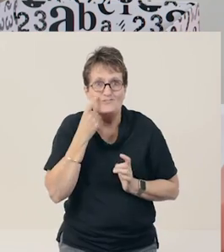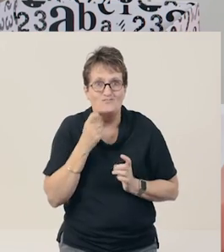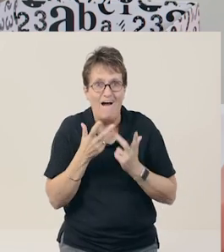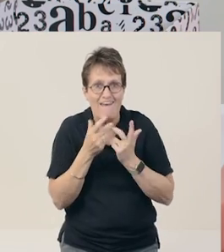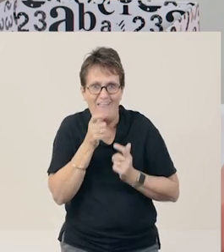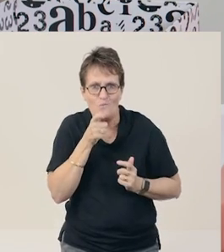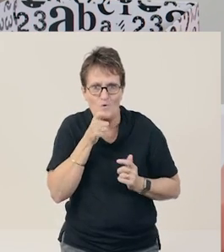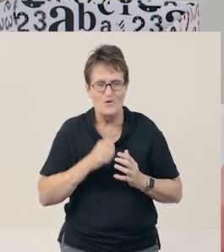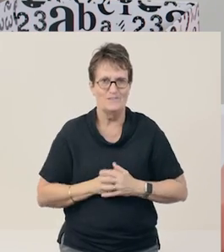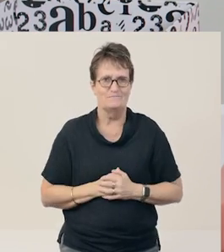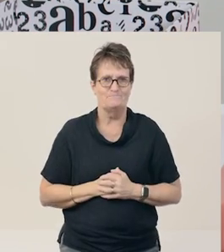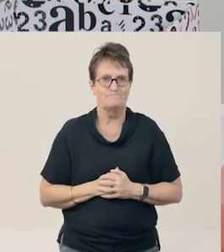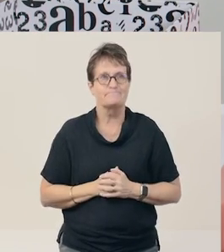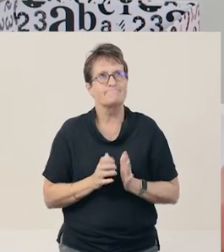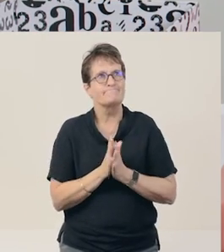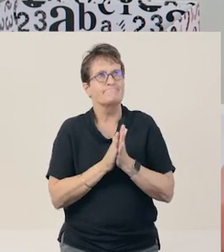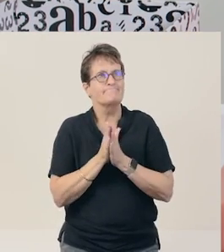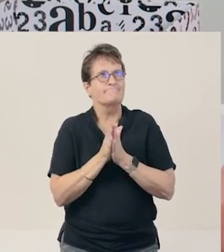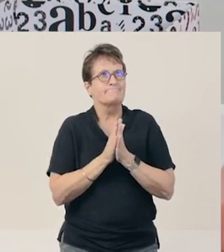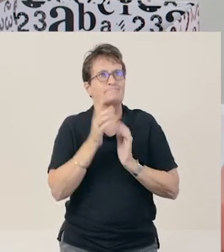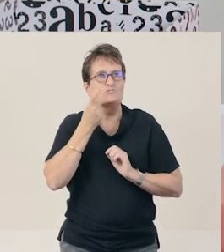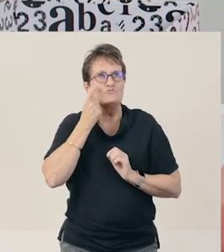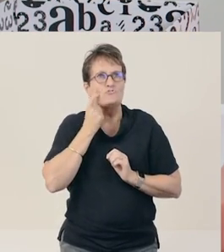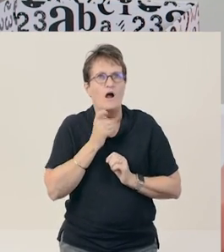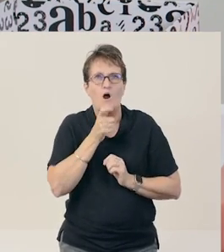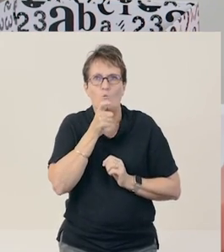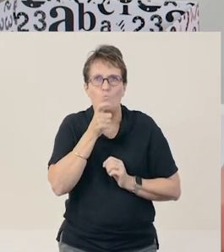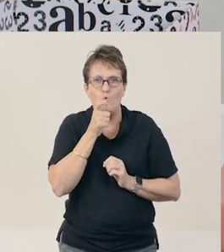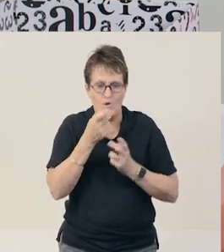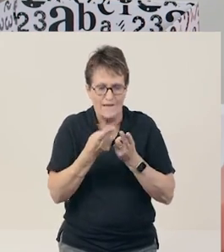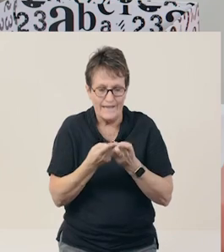Of course, Laura. Let's try the word ‘nest’.